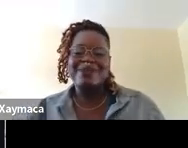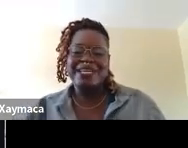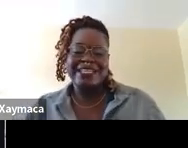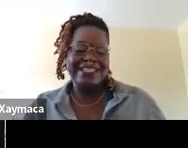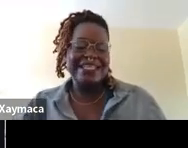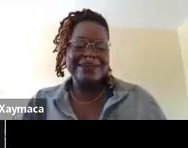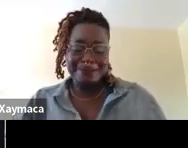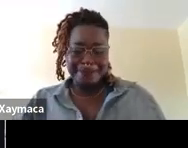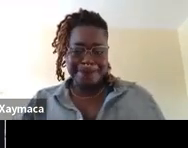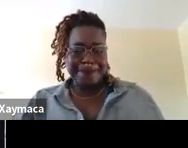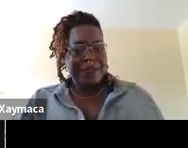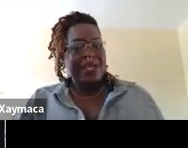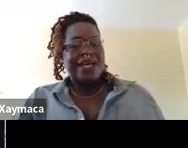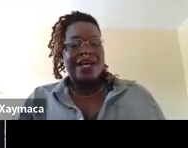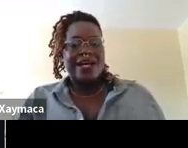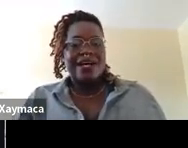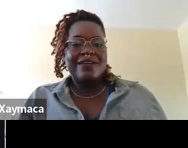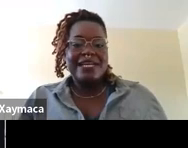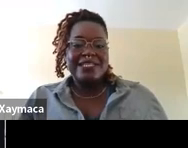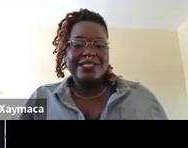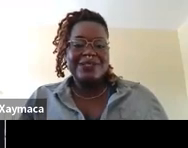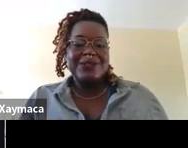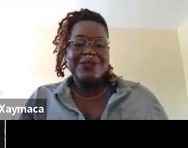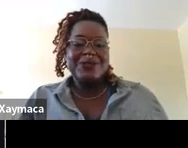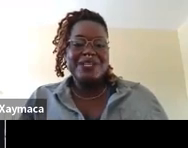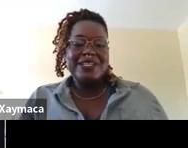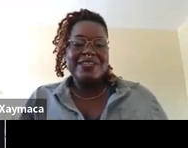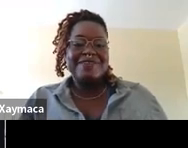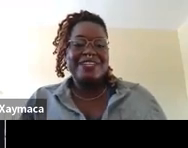I do not mind. All right.